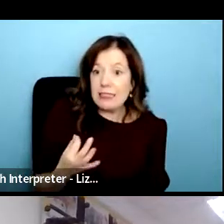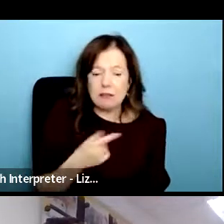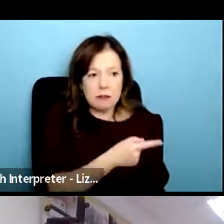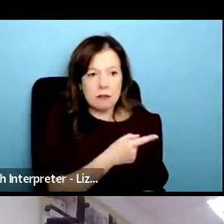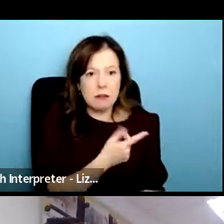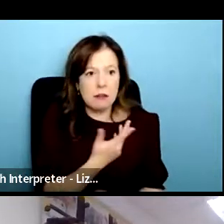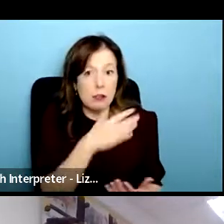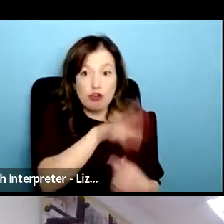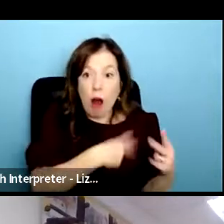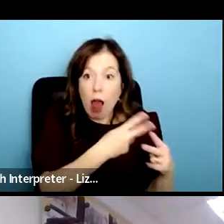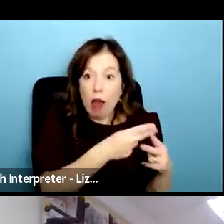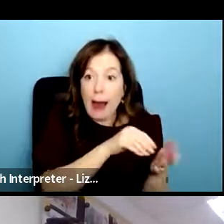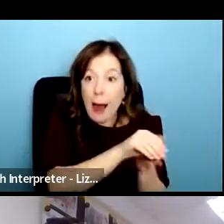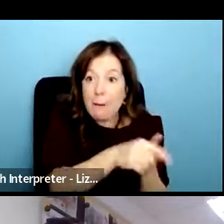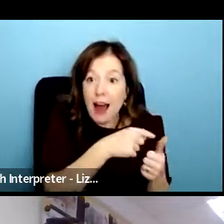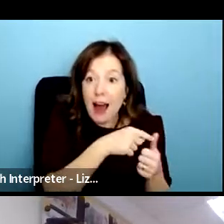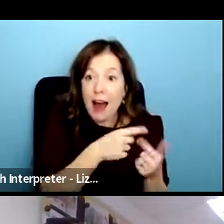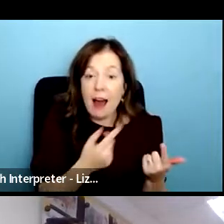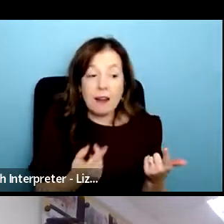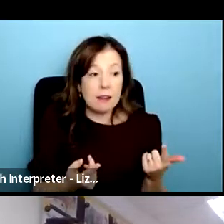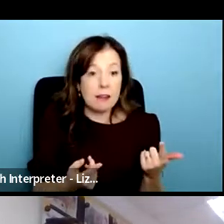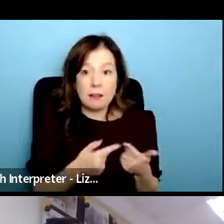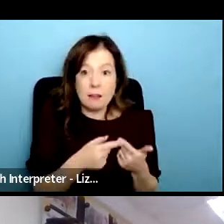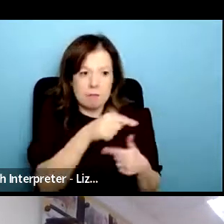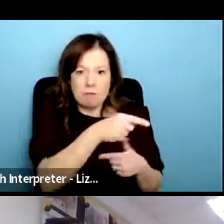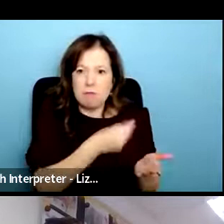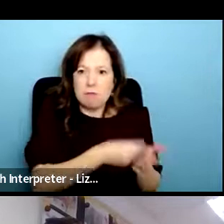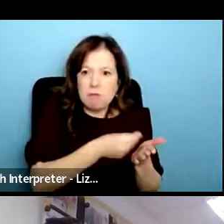care to be there is there a way that you could then find some child care costs to cover that